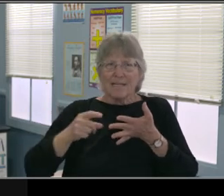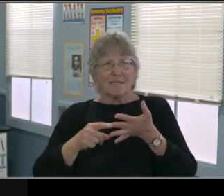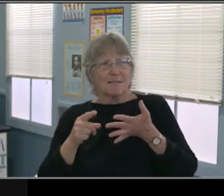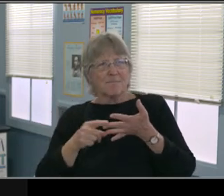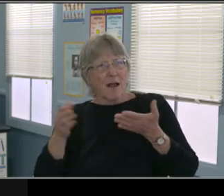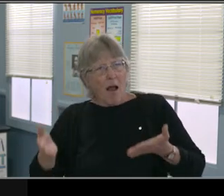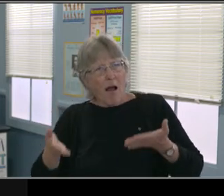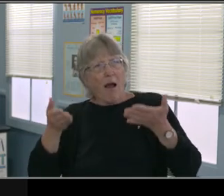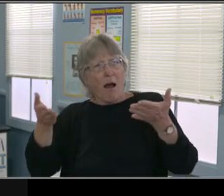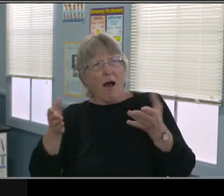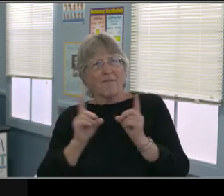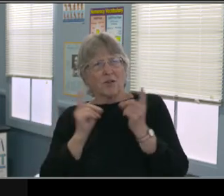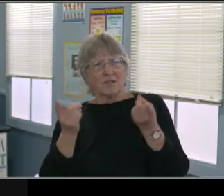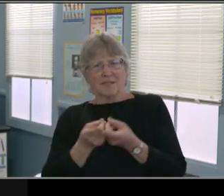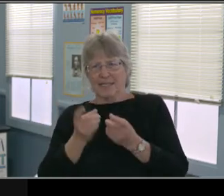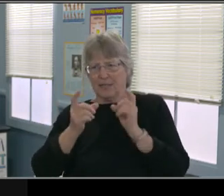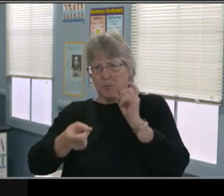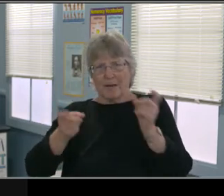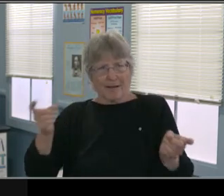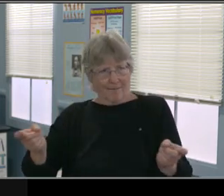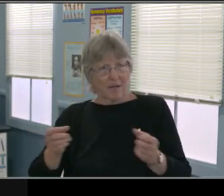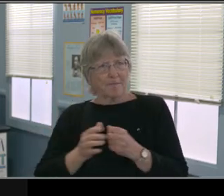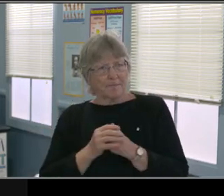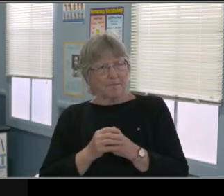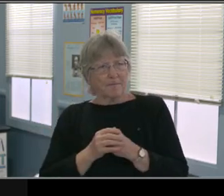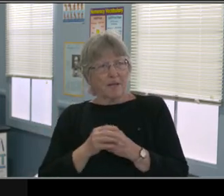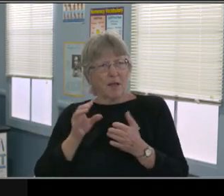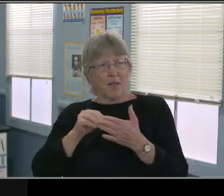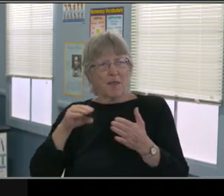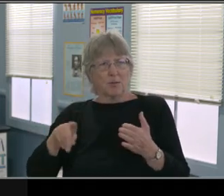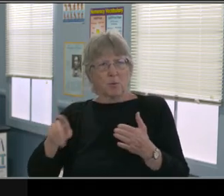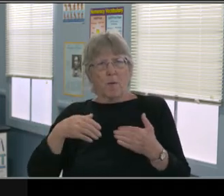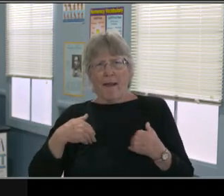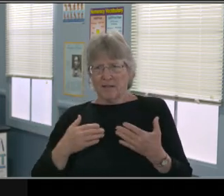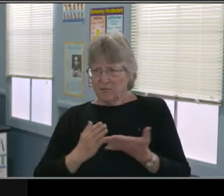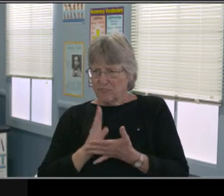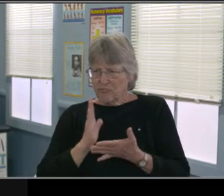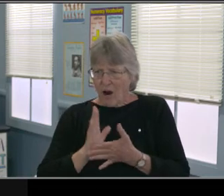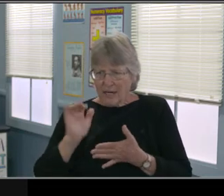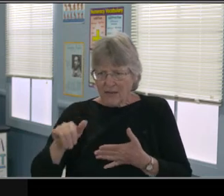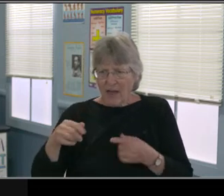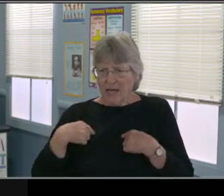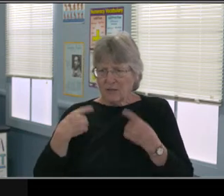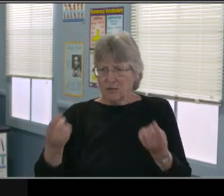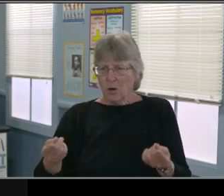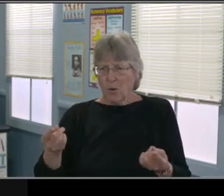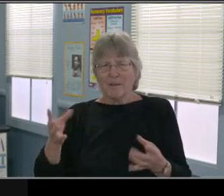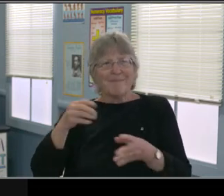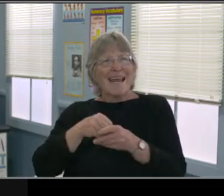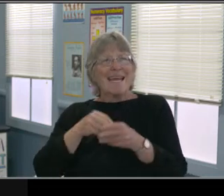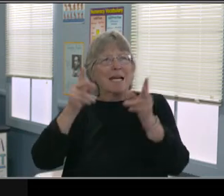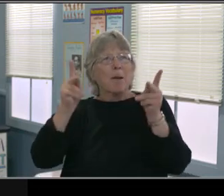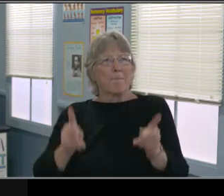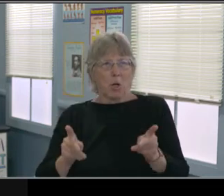you get those speech services back, right? So that doesn't change. So that's the last statement on that form.